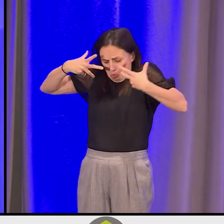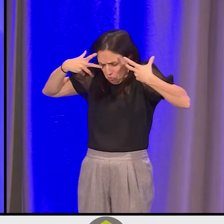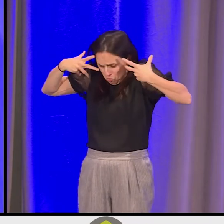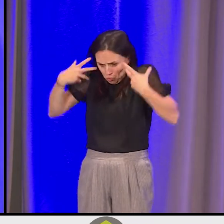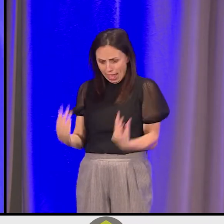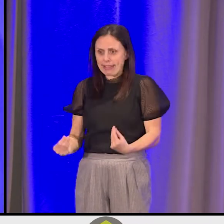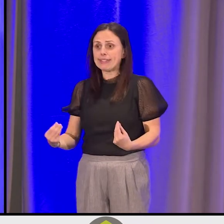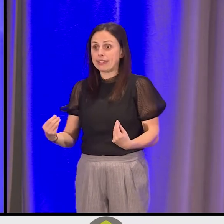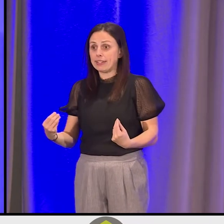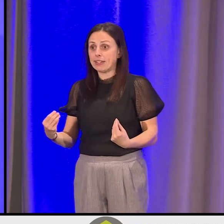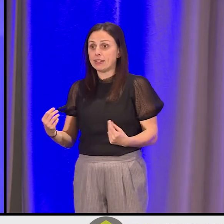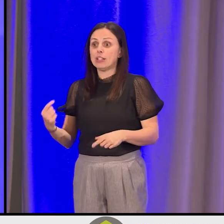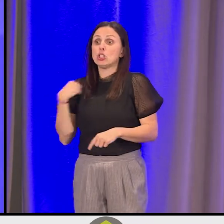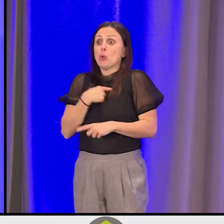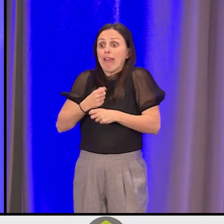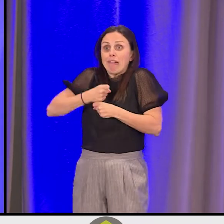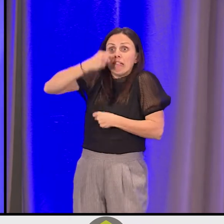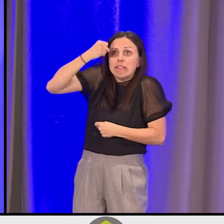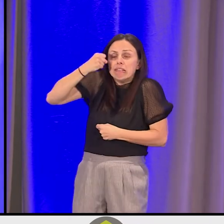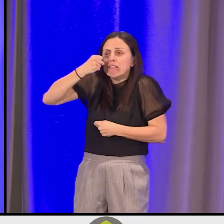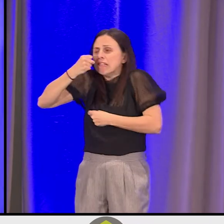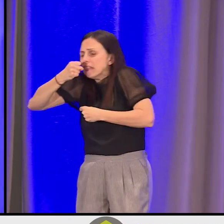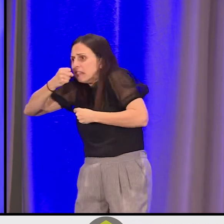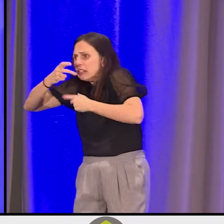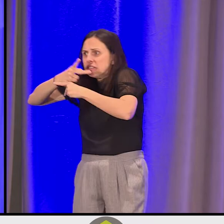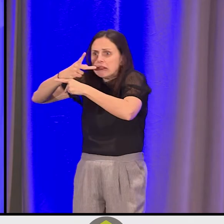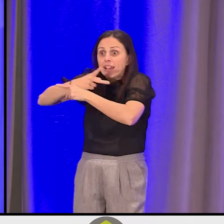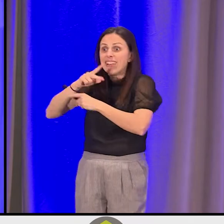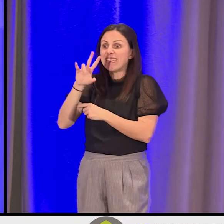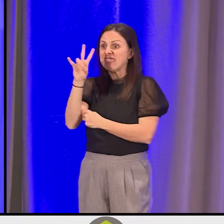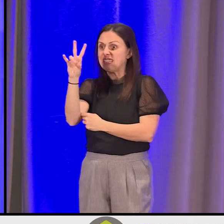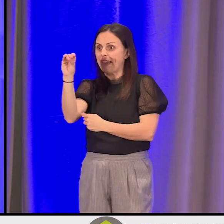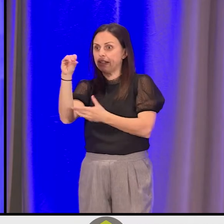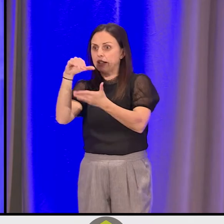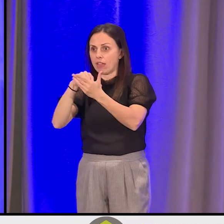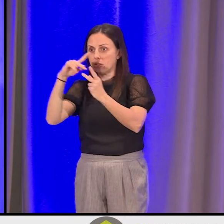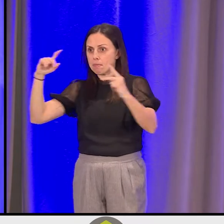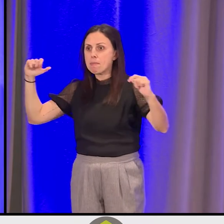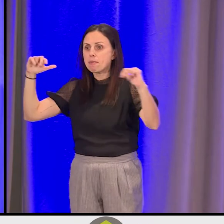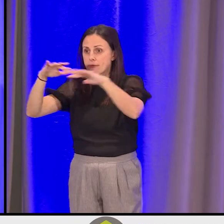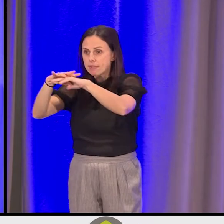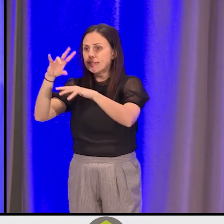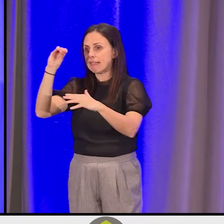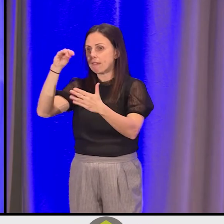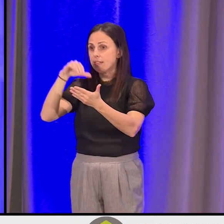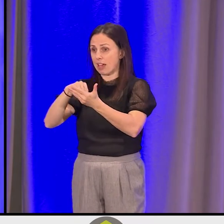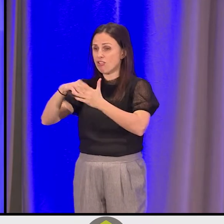And so we've got our umbrellas, and we're trying to figure this out. 70,000 people came together in the pouring rain.